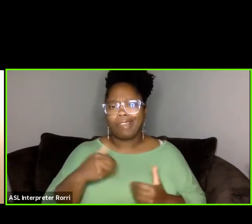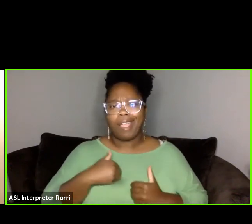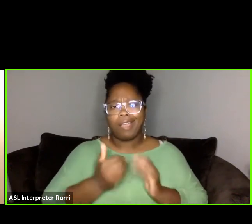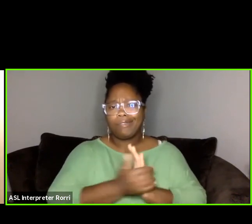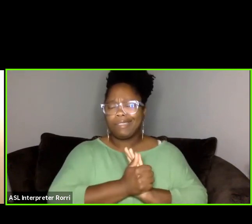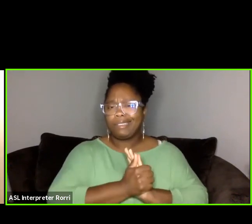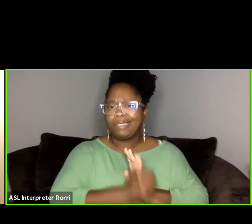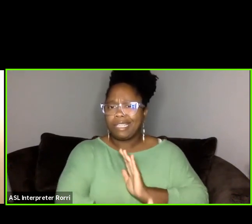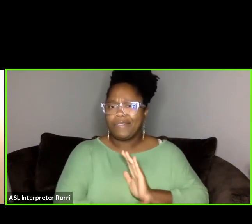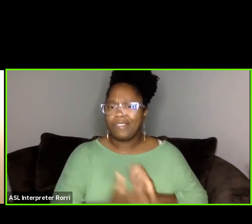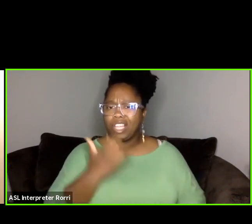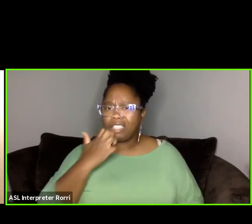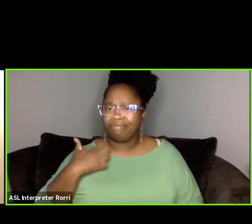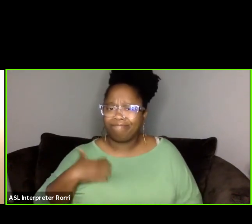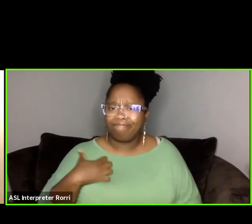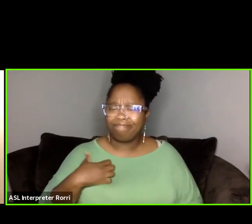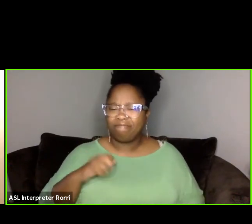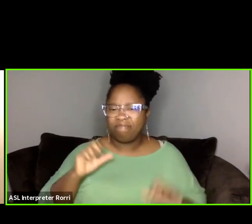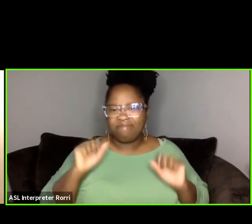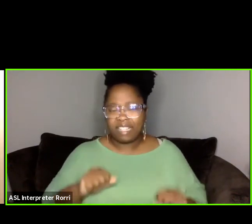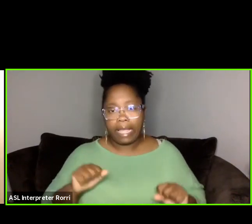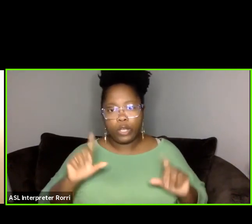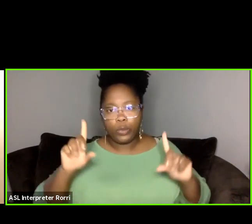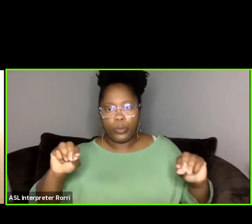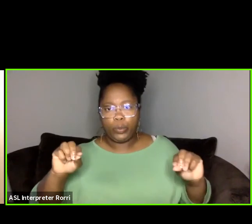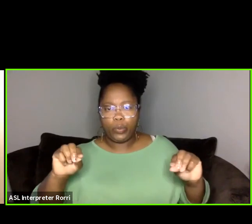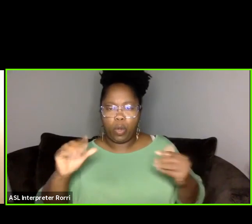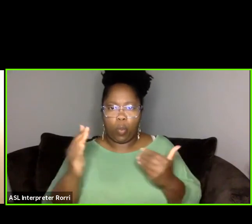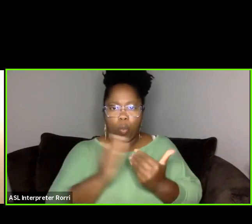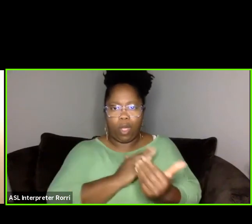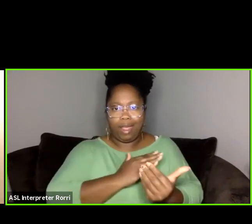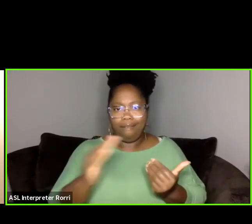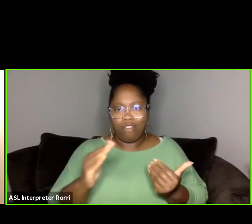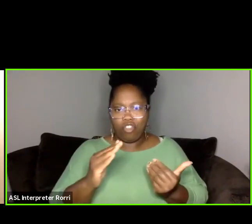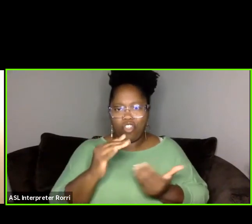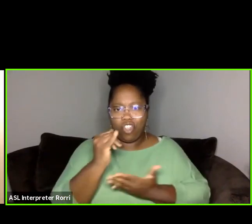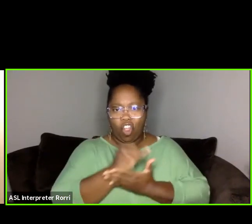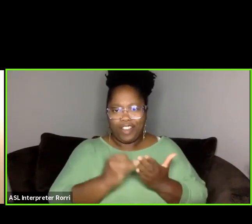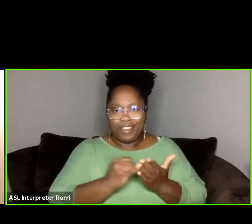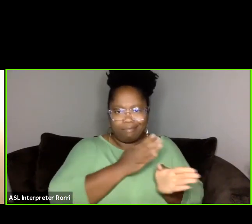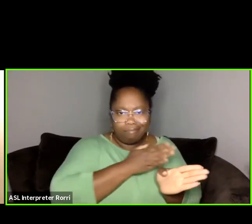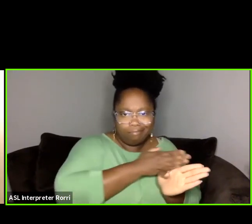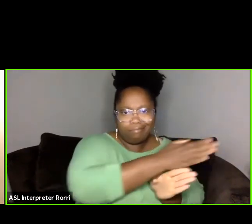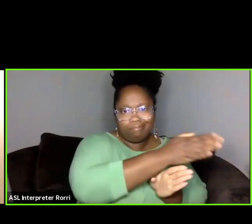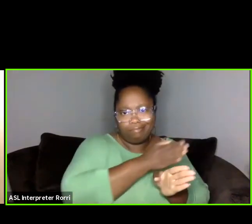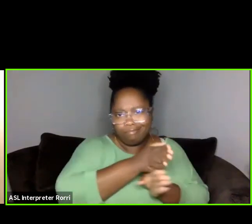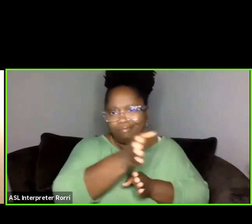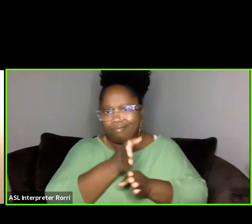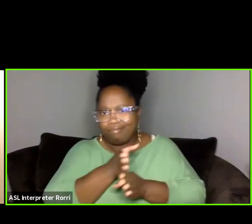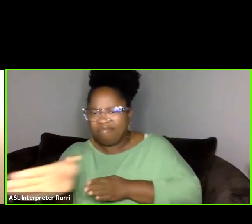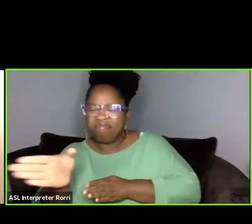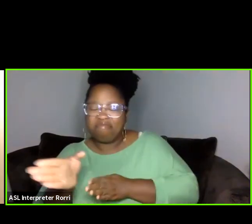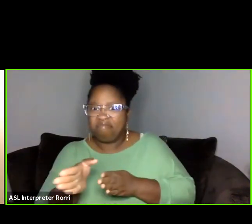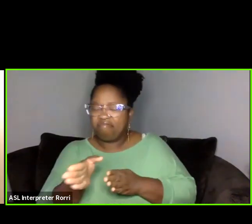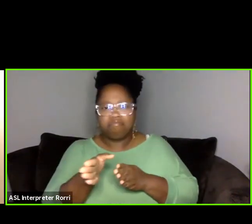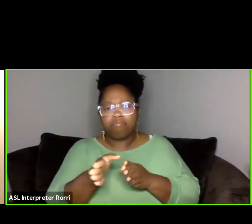doing whatever artistic practice that, you know, they're interested in doing.